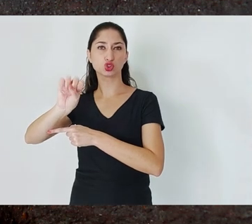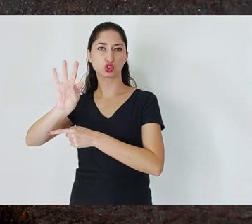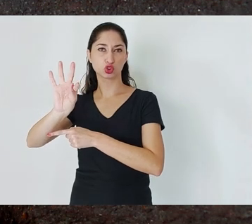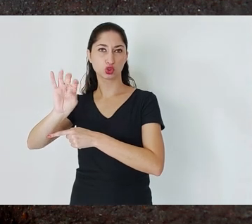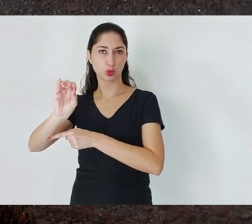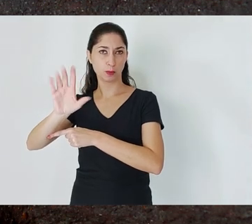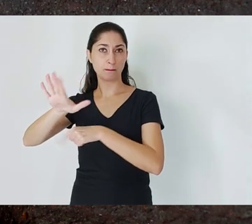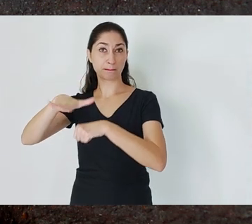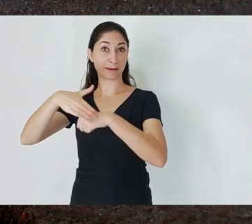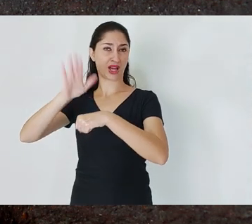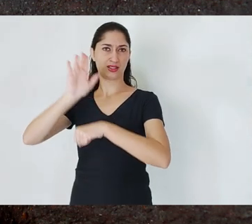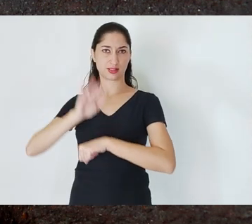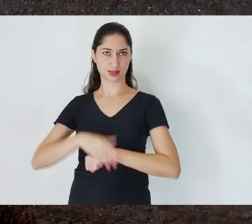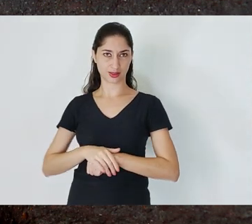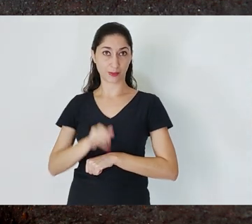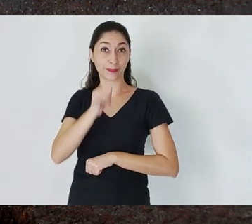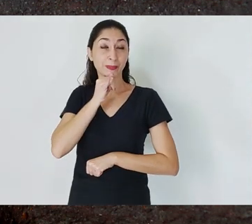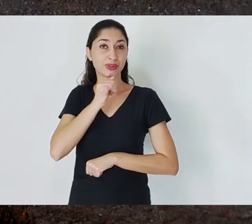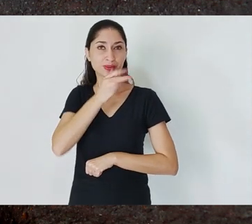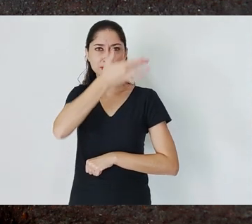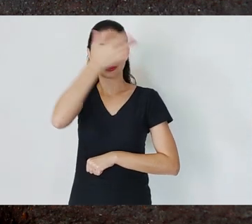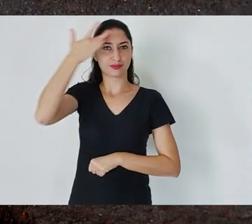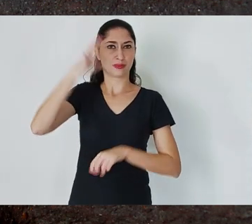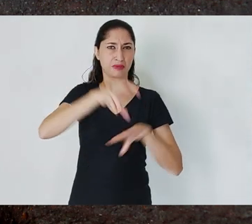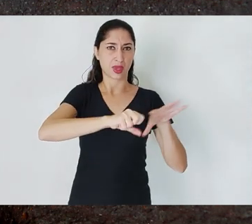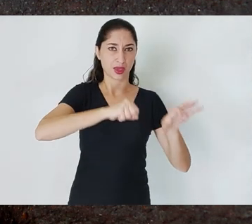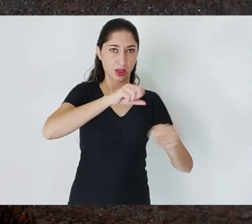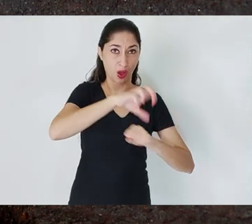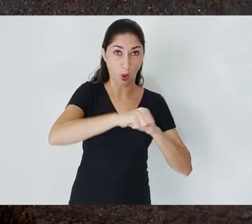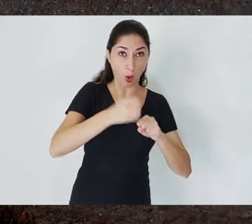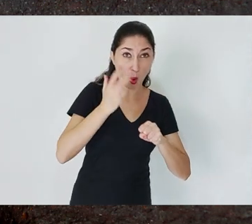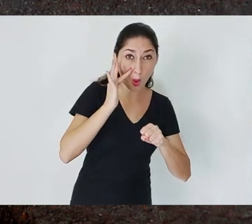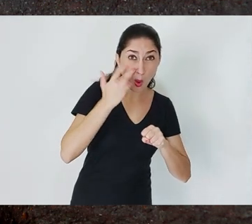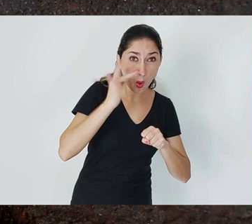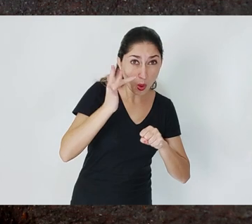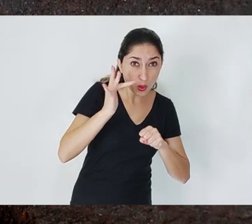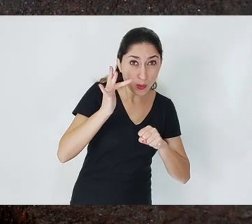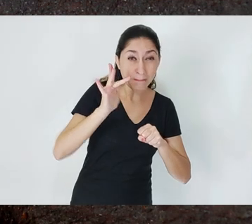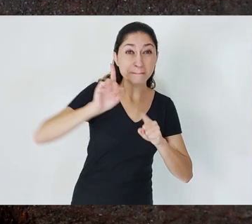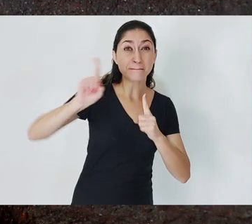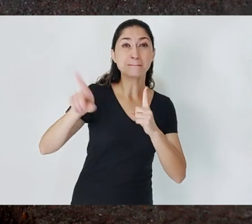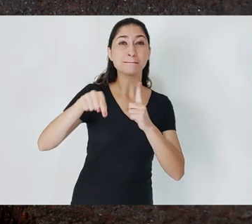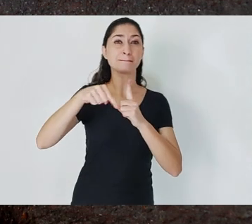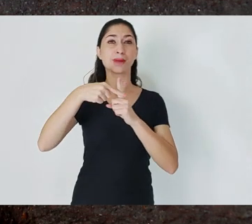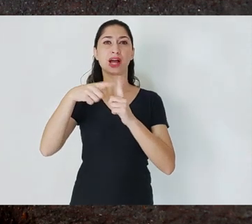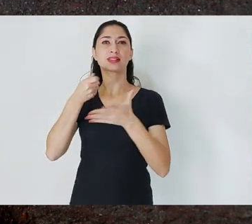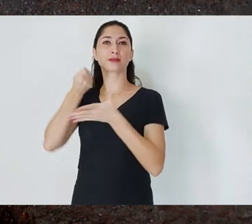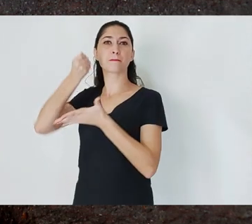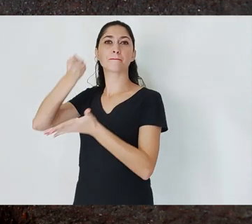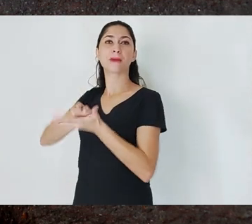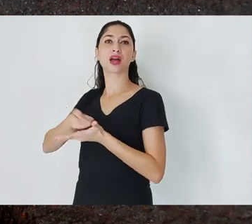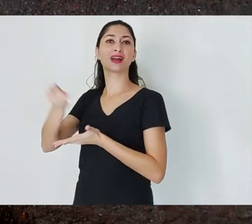100 arrobas of gold in addition to the fifth part produced.